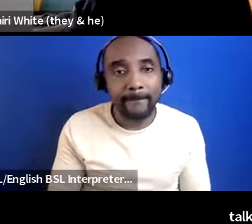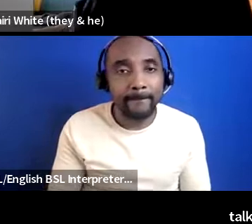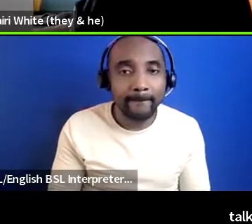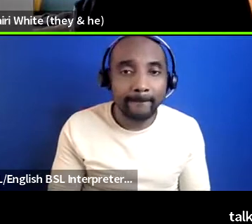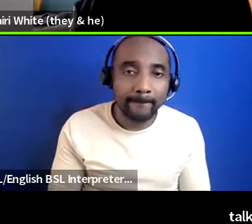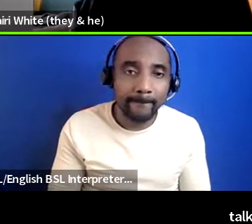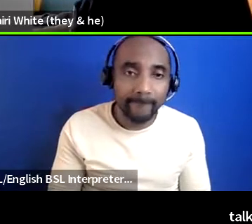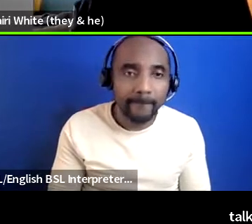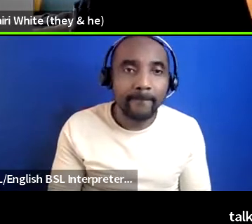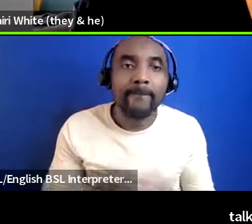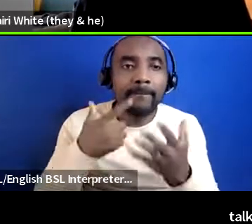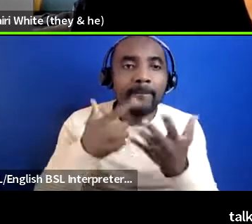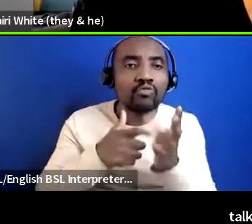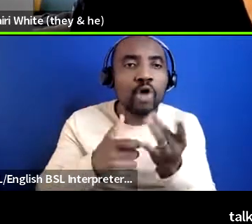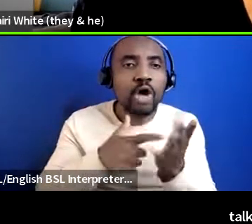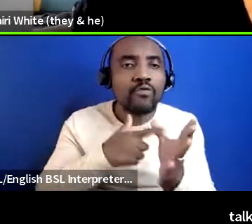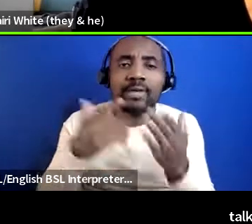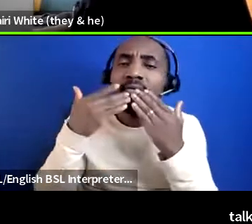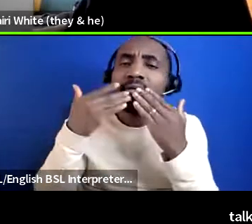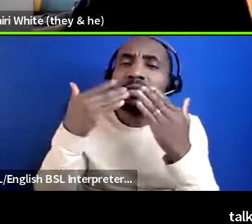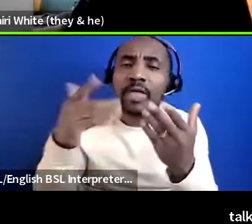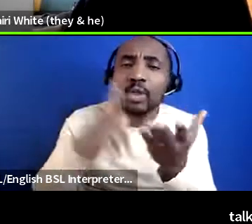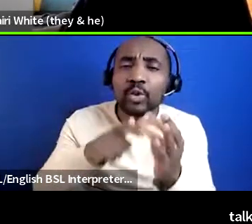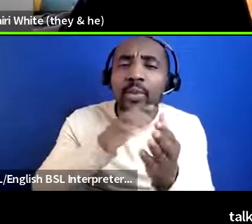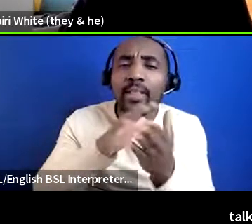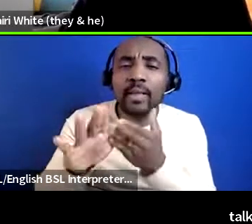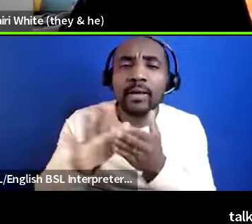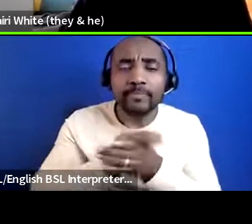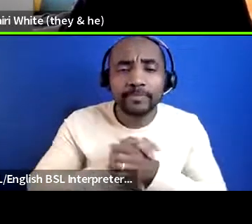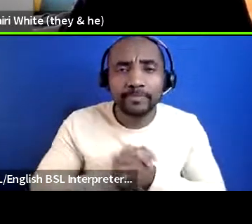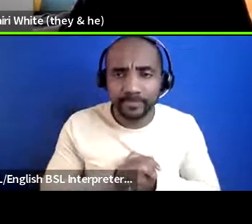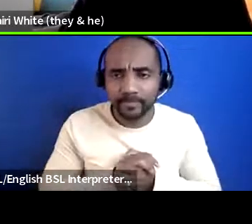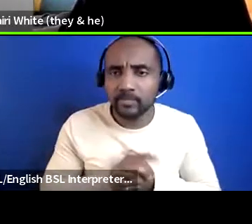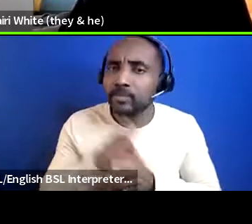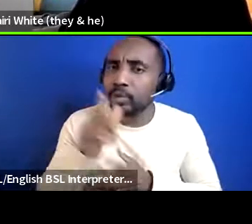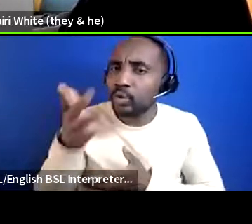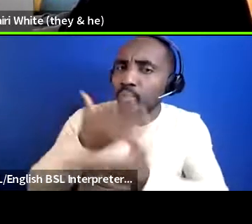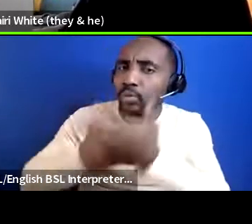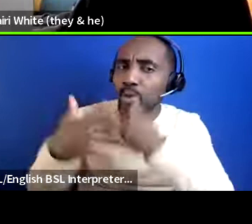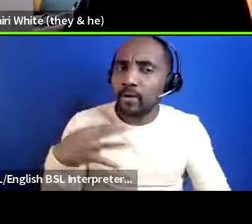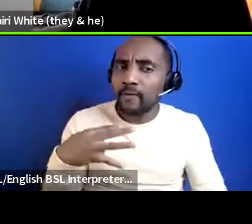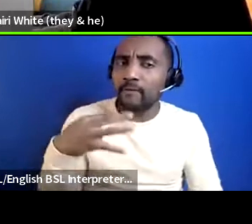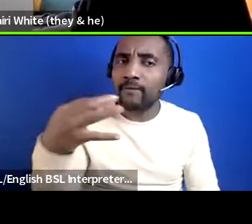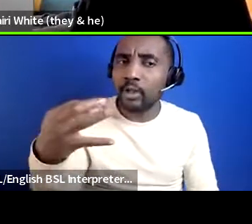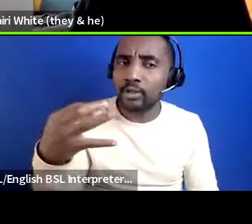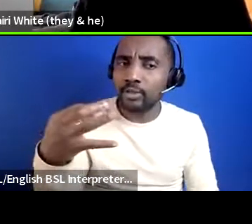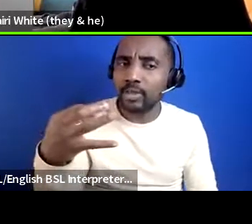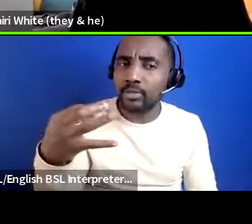amazing thank you so much leah um you mentioned volunteering and um i think